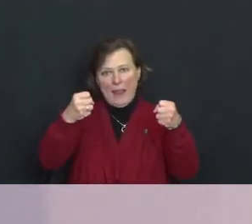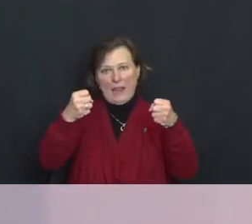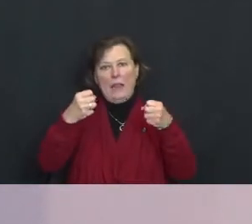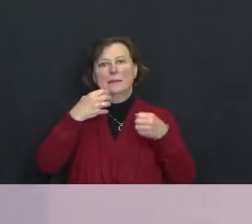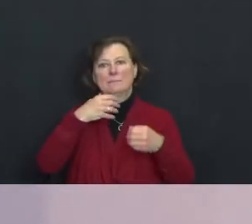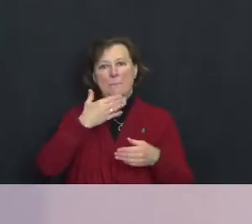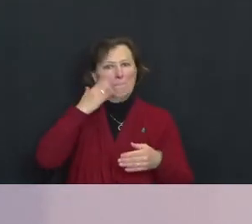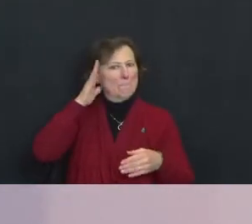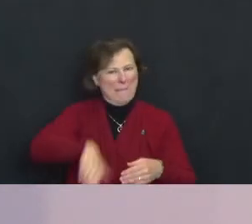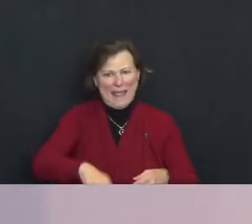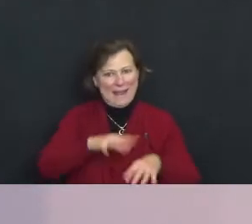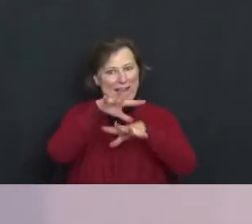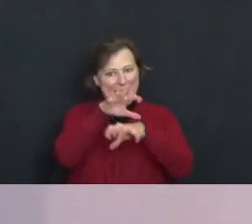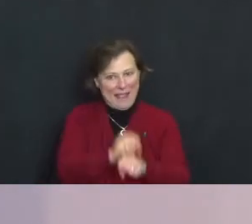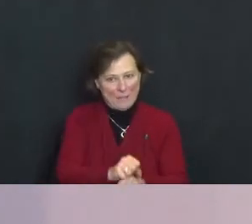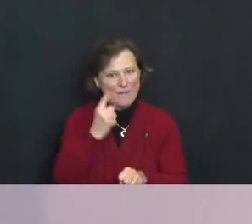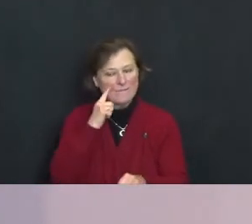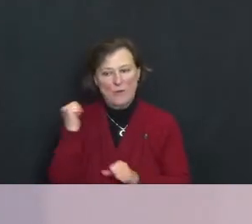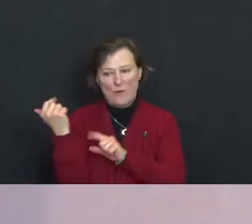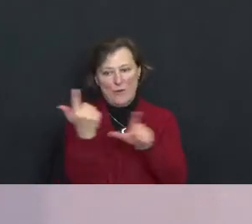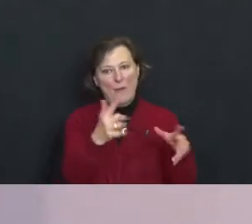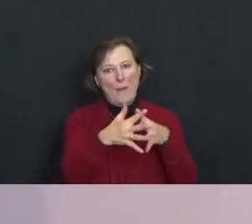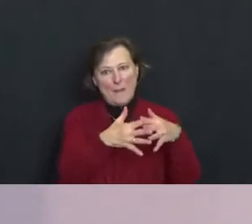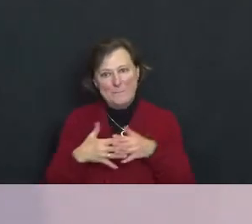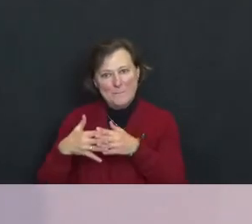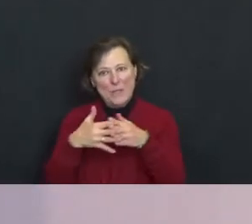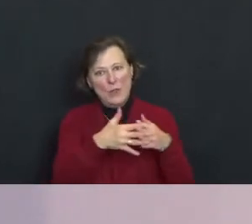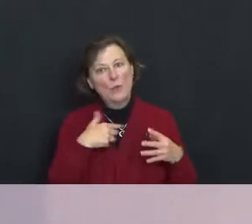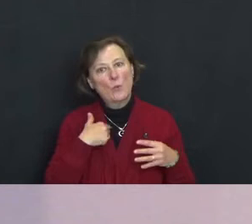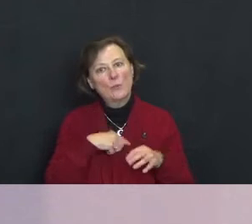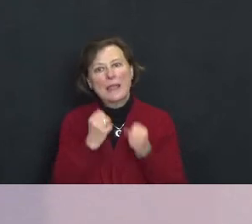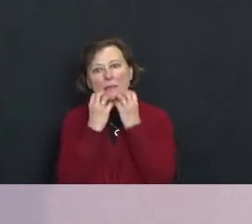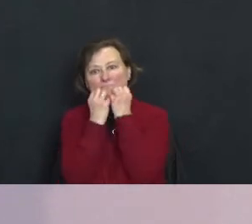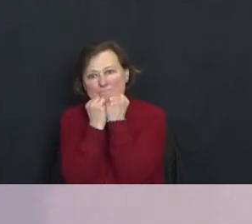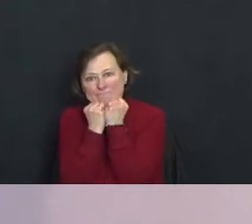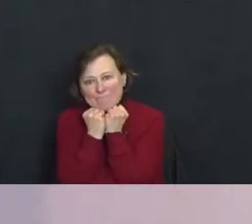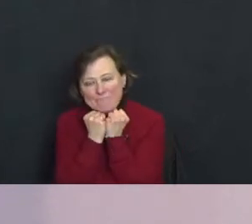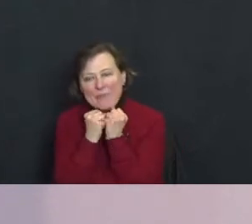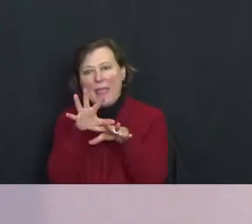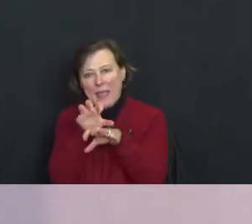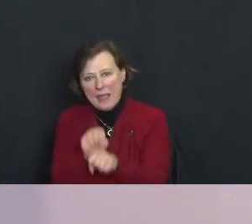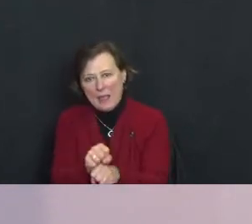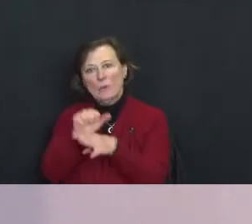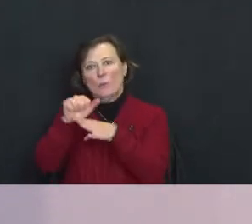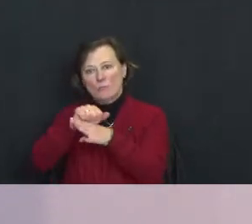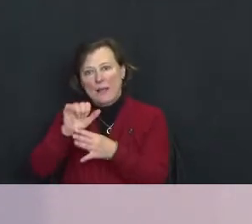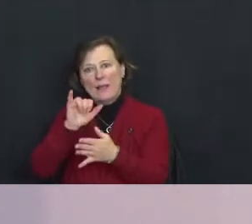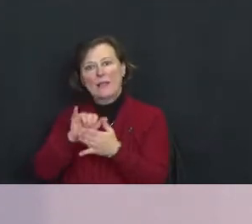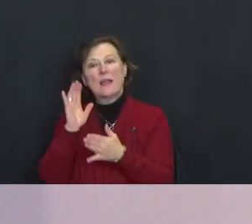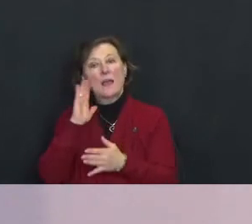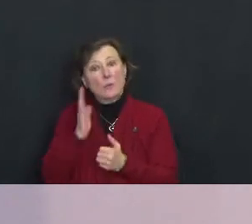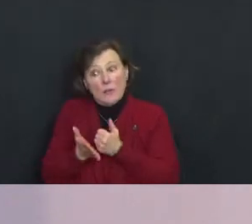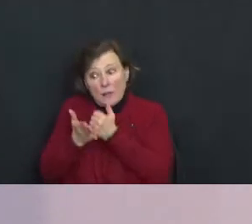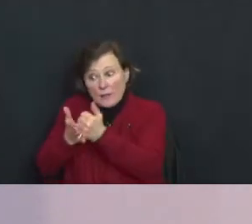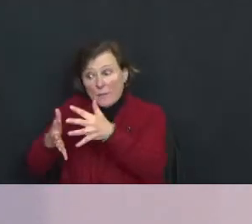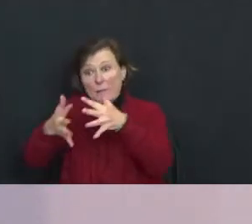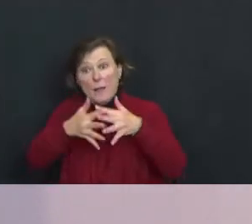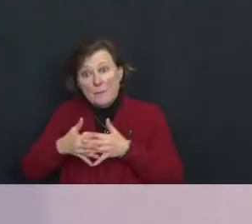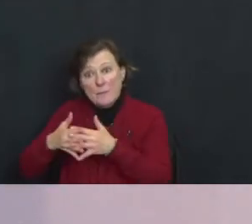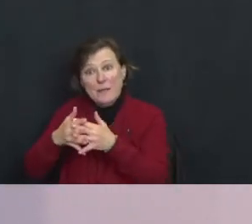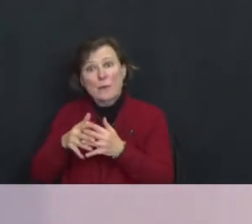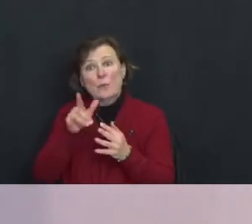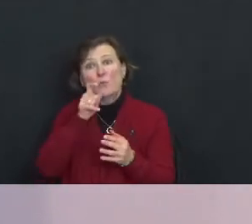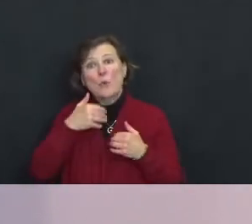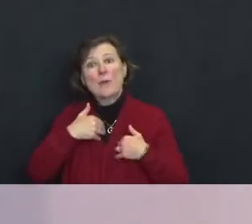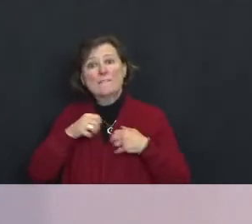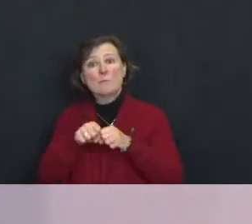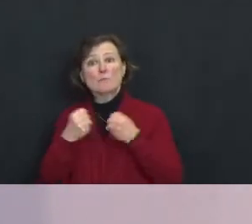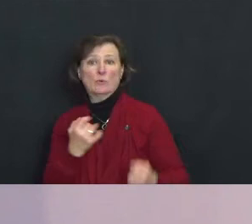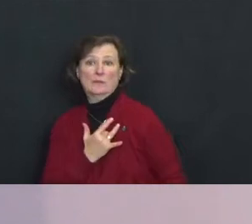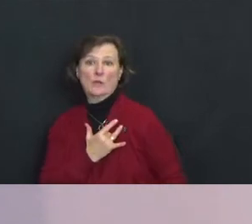So I think we can embrace habits and practices that will help Americans with a broken heart.